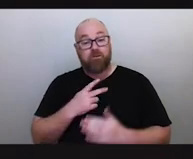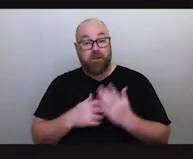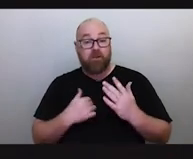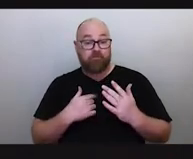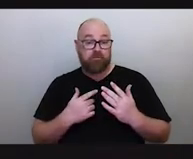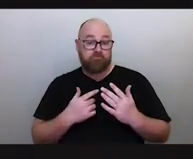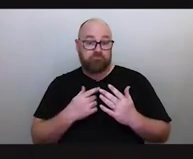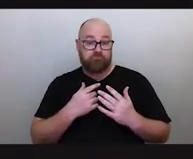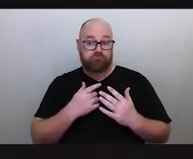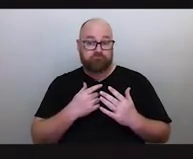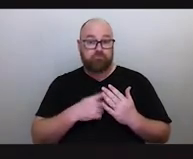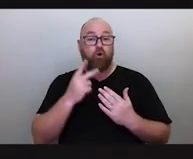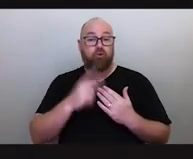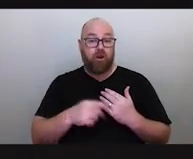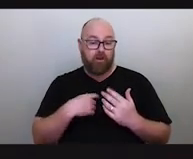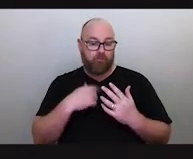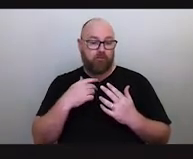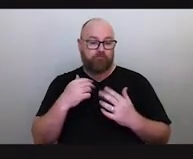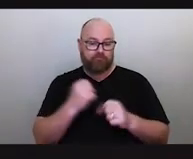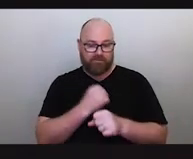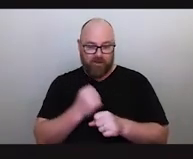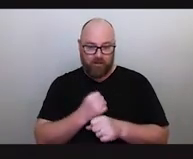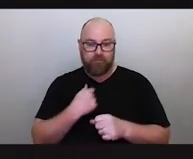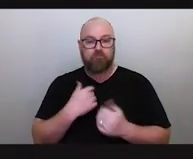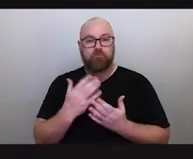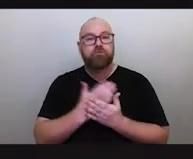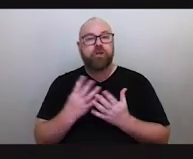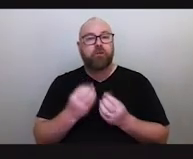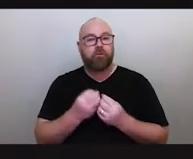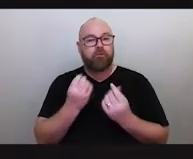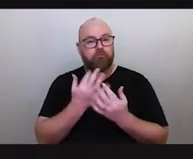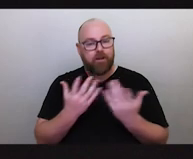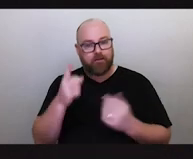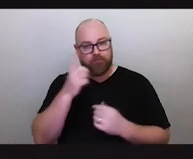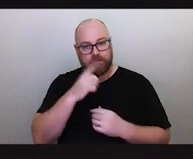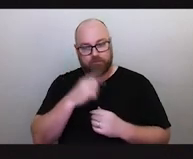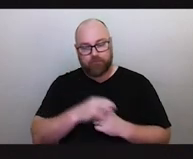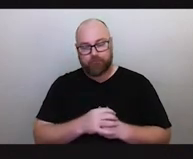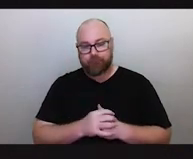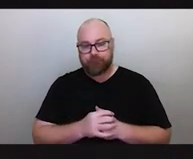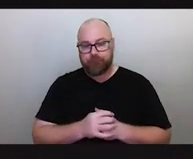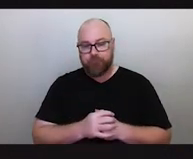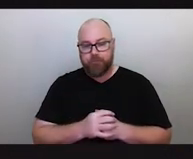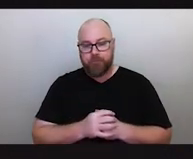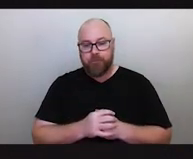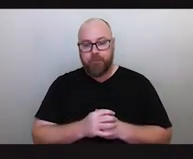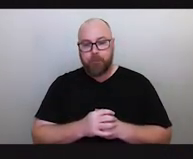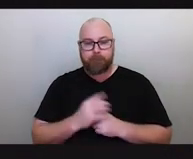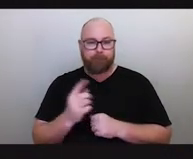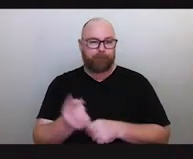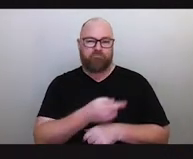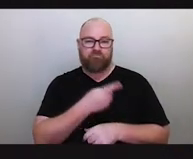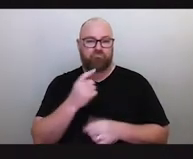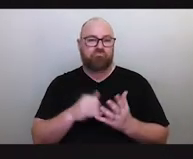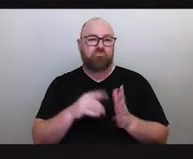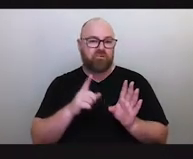to have developed and to share with as many people around the Sydney Basin as possible.